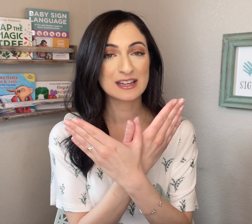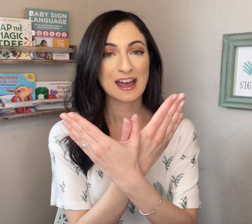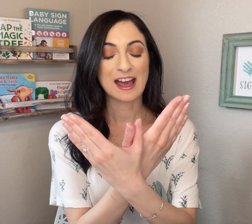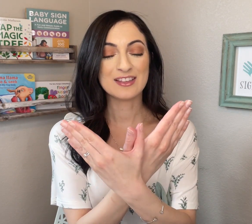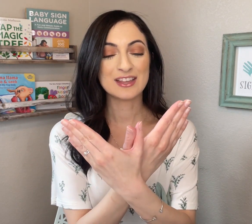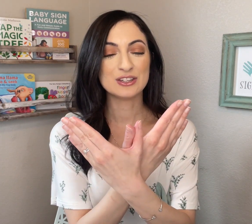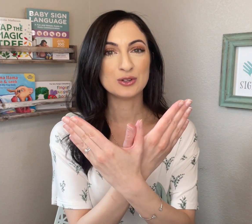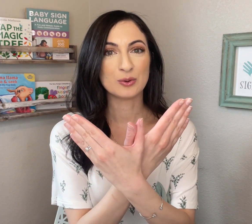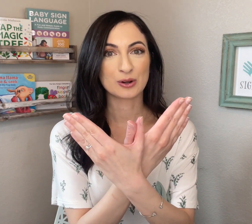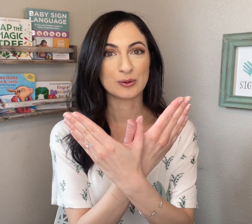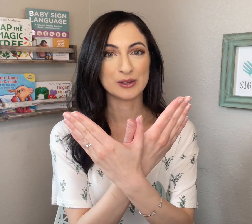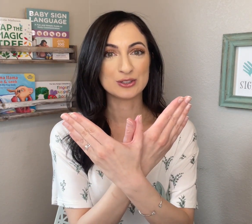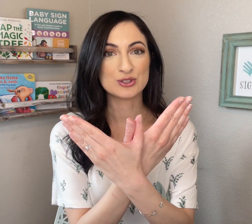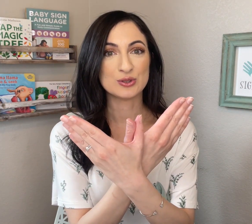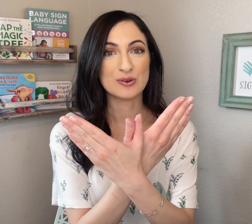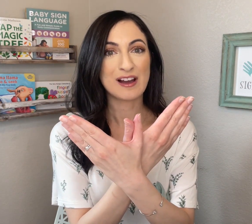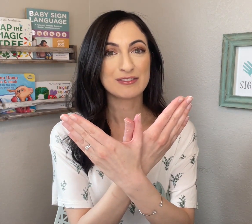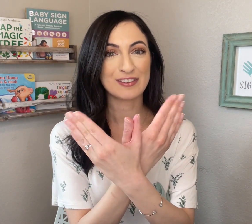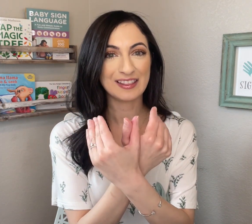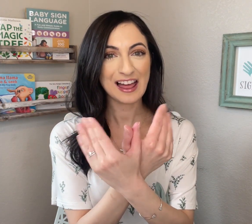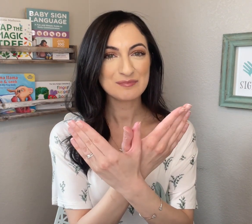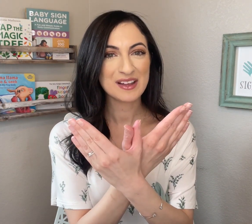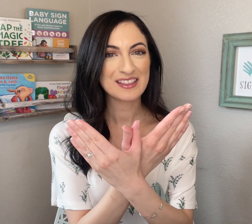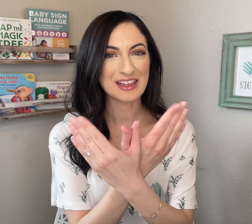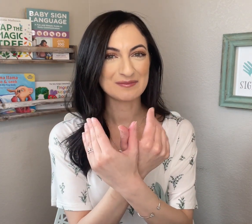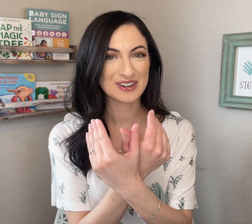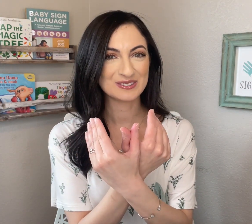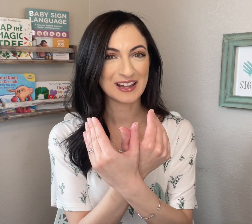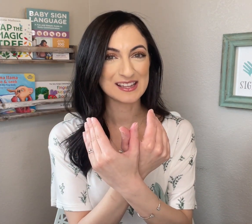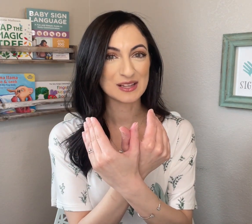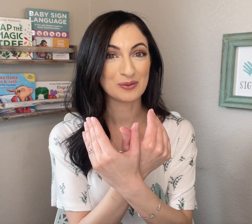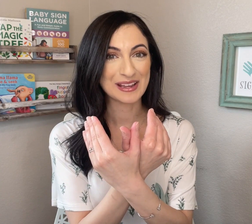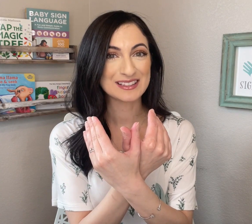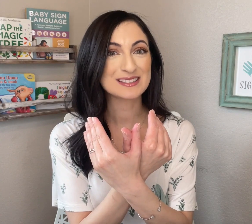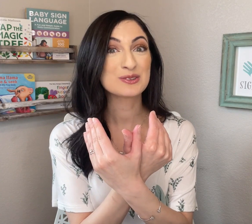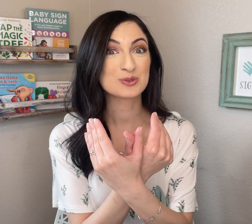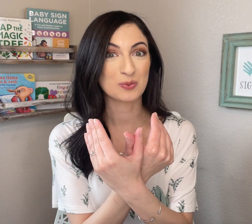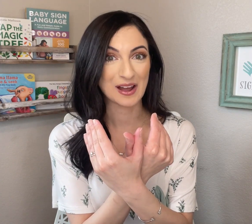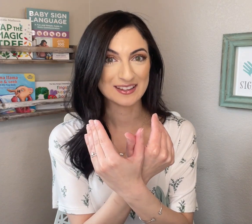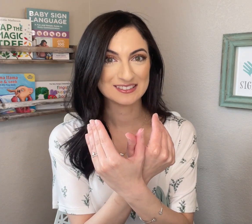and then you are going to flap that butterfly's wings twice.